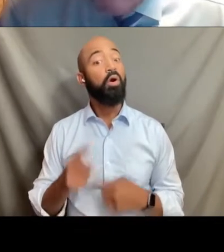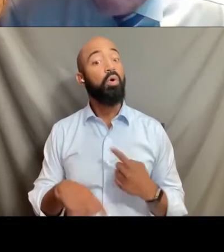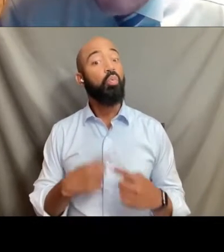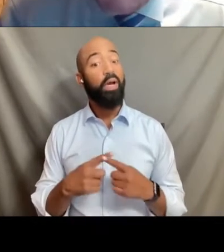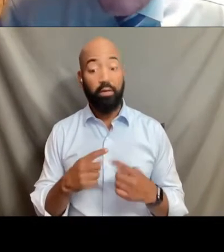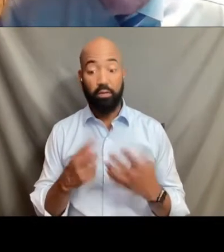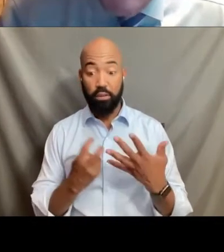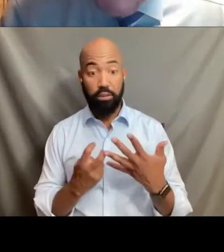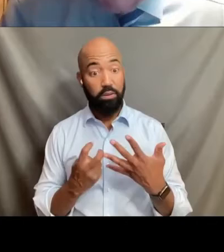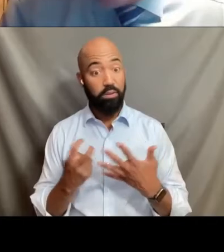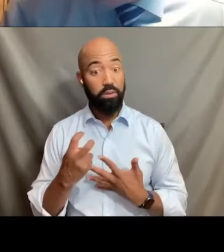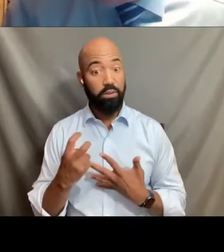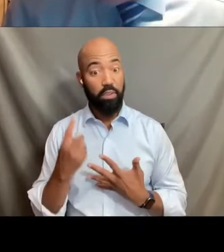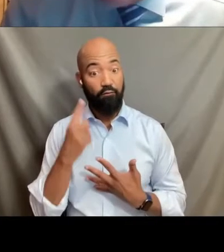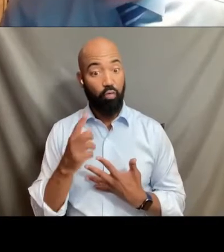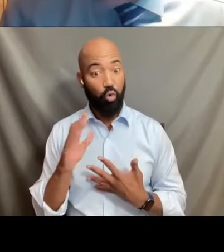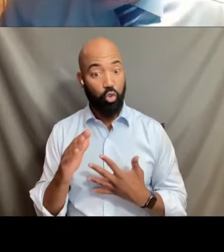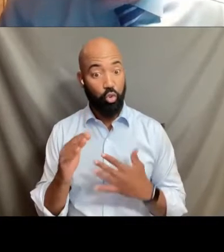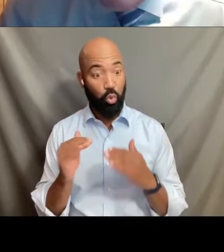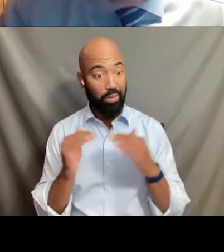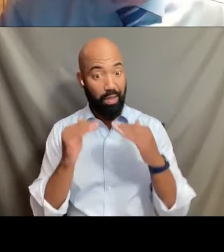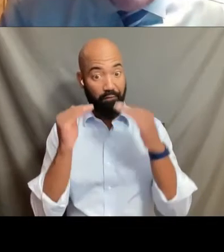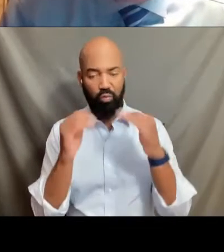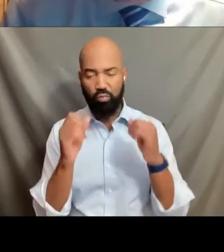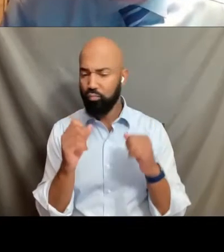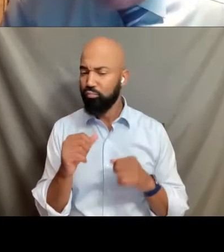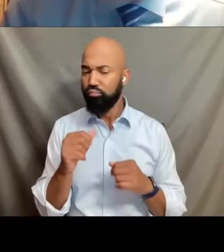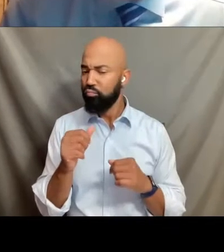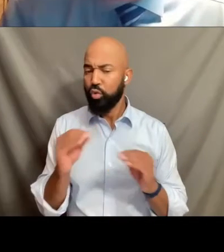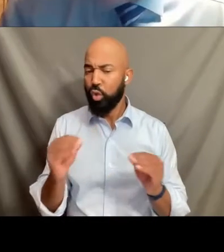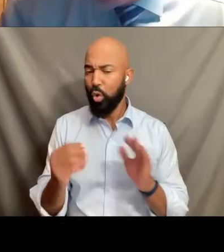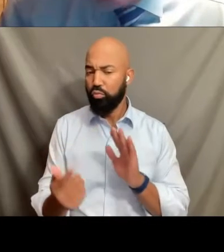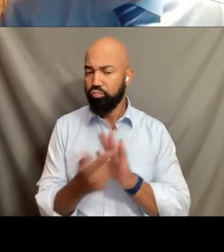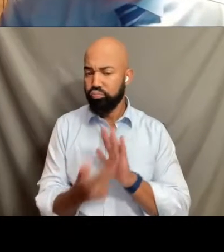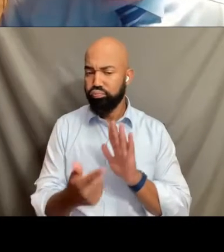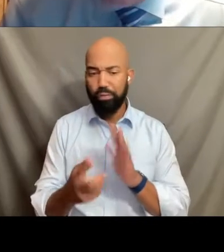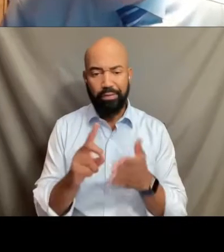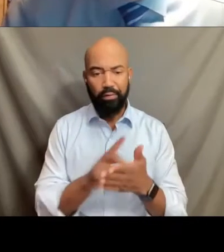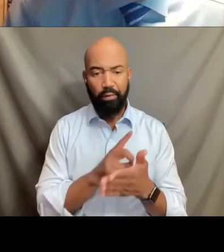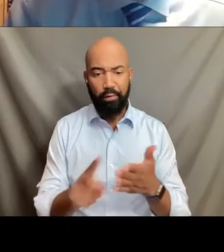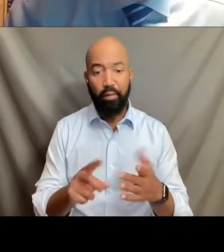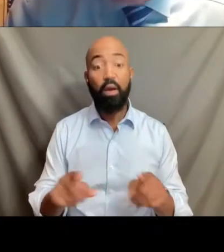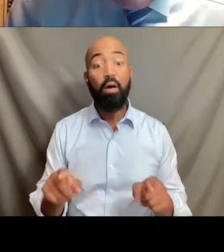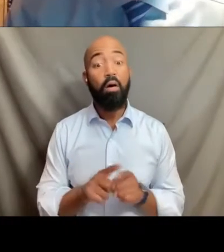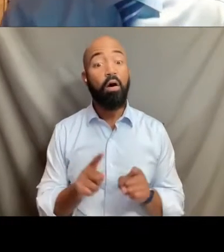inside the military and all attempts to try to engage in bias based conduct would be turned back.